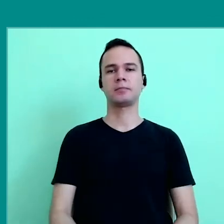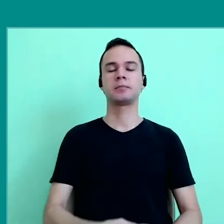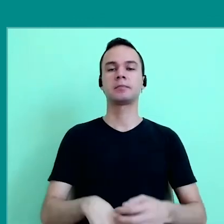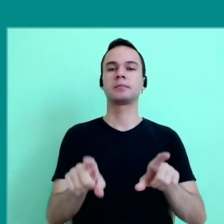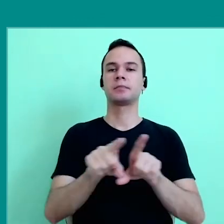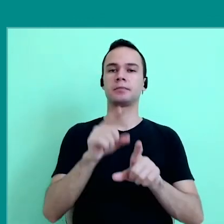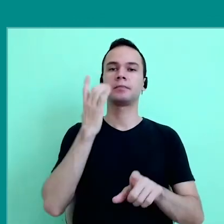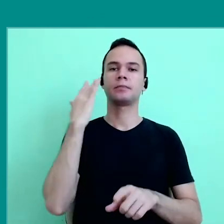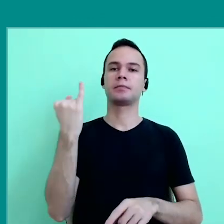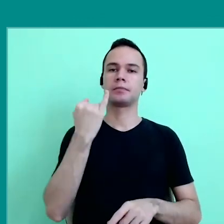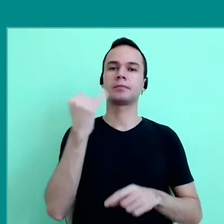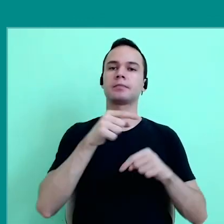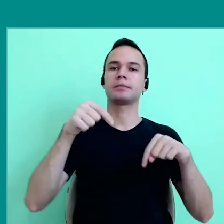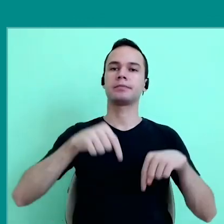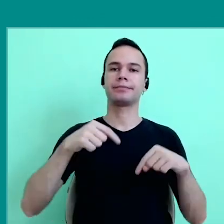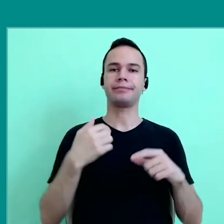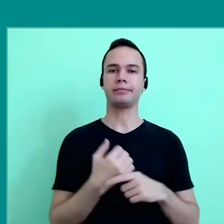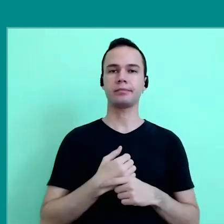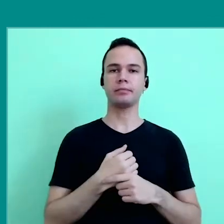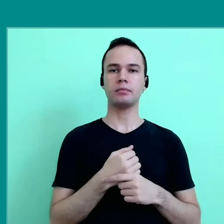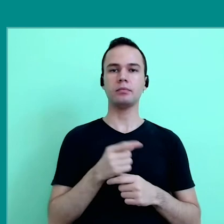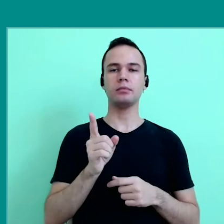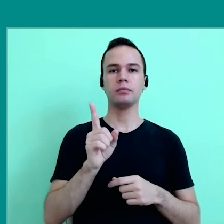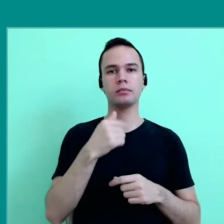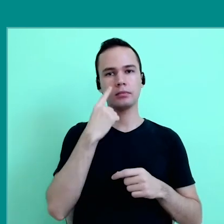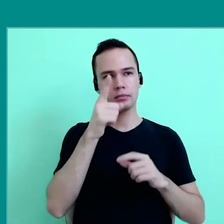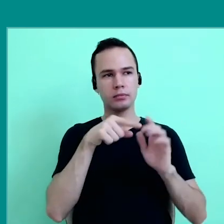I also think it's very important. that at this moment, this is measured,